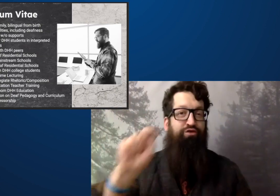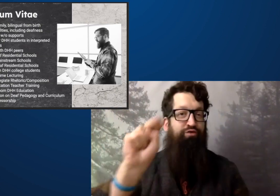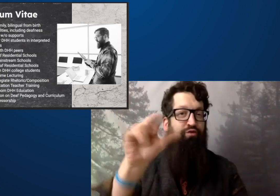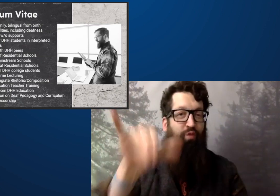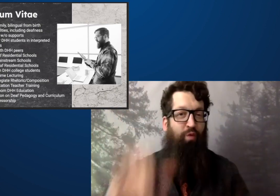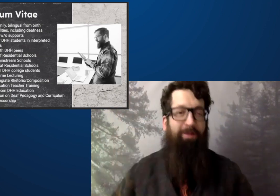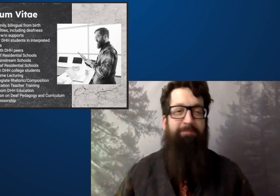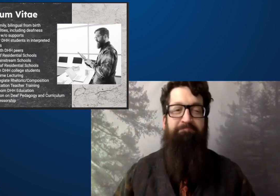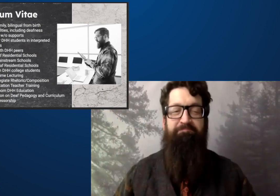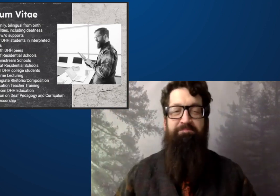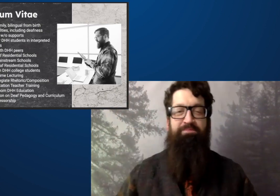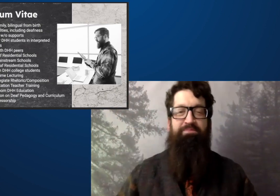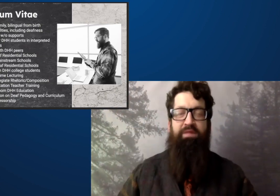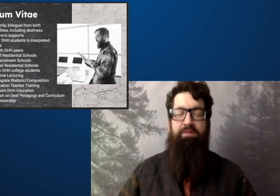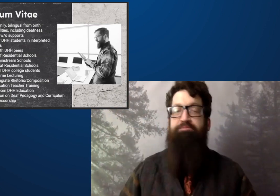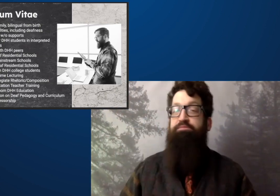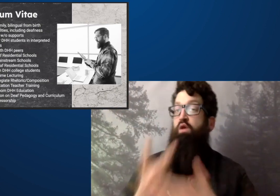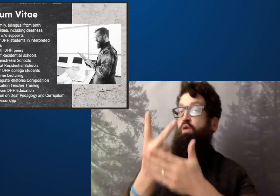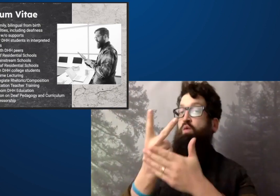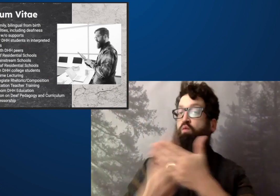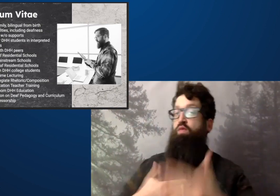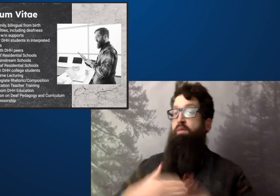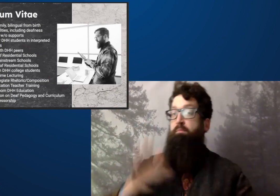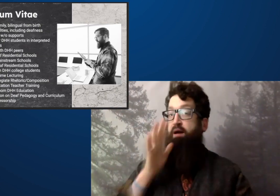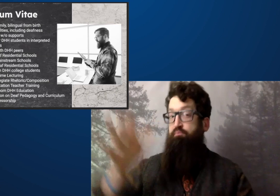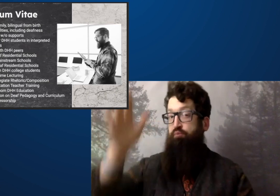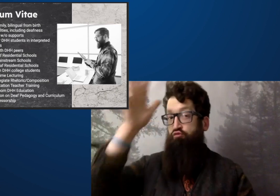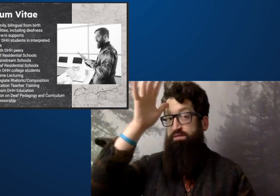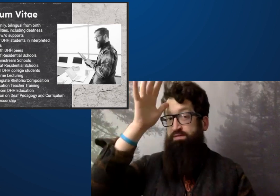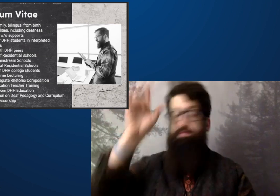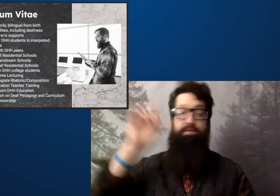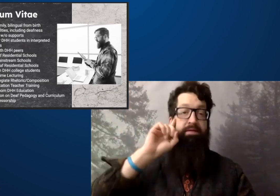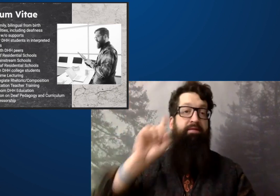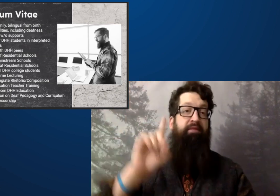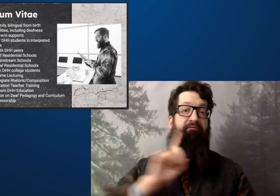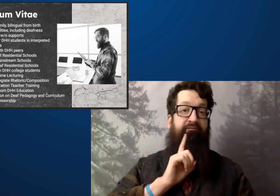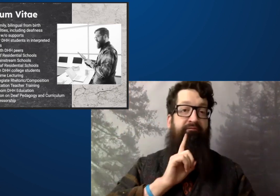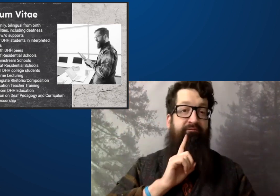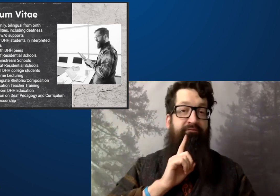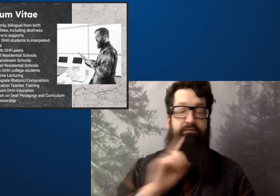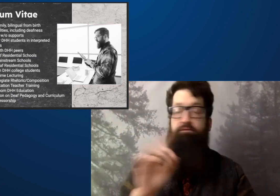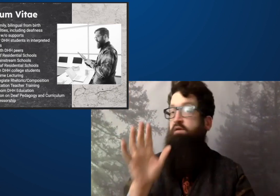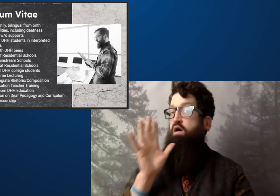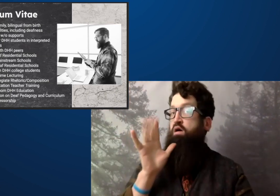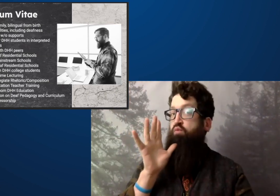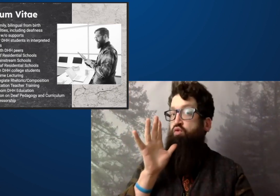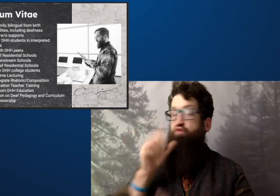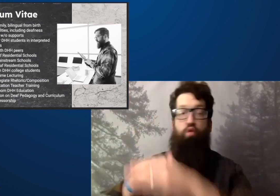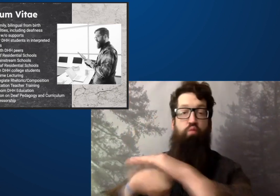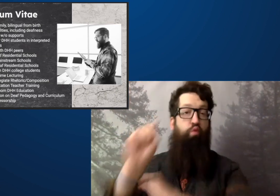So I'll tell you my story. We started off in Rochester, New York. My parents are both deaf.